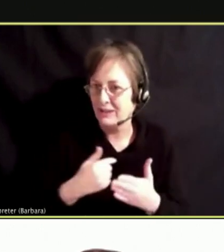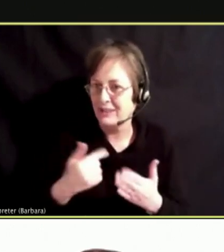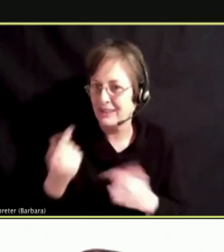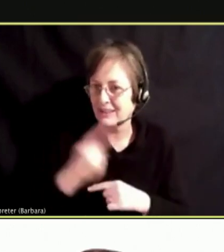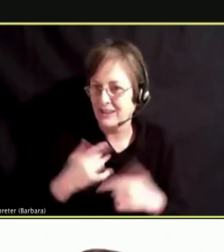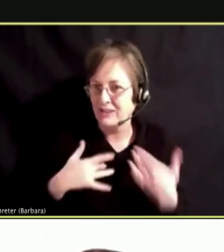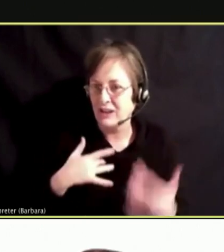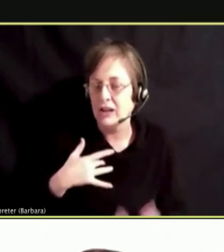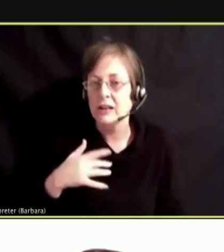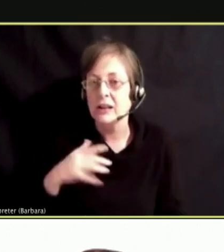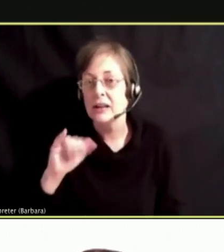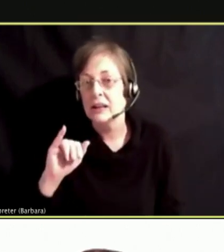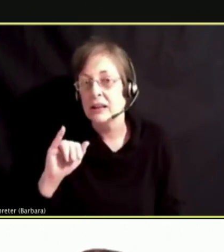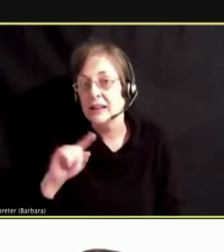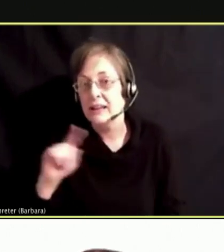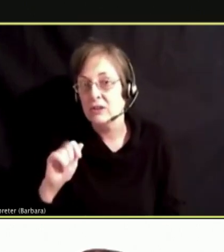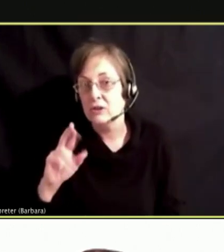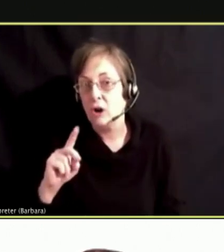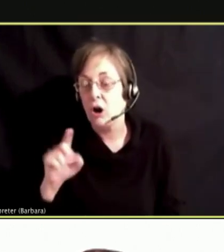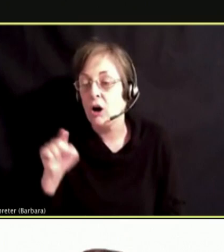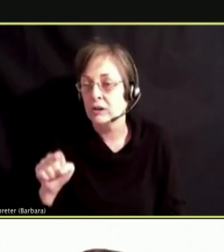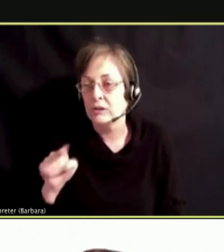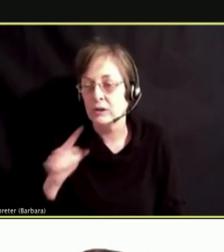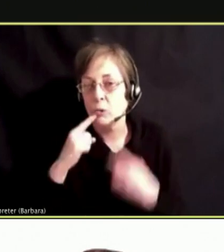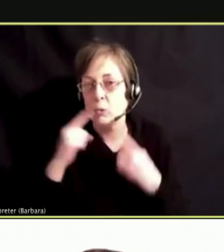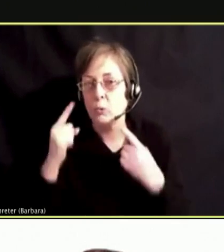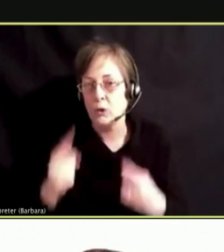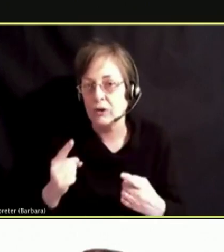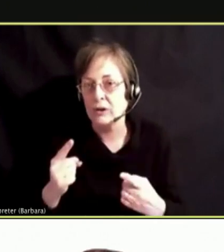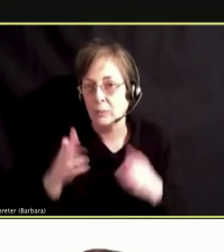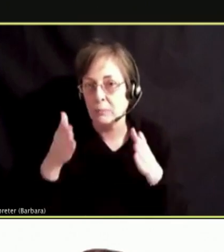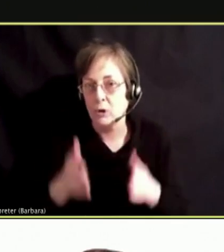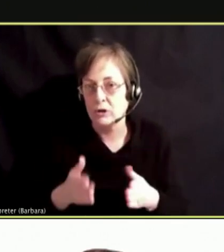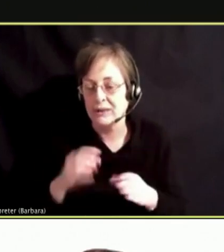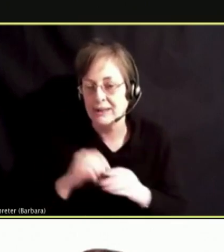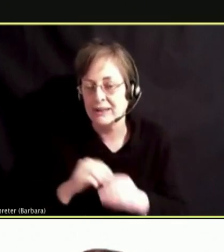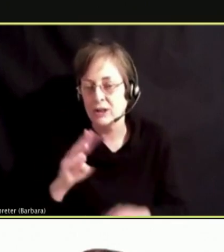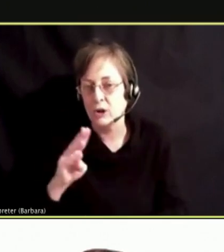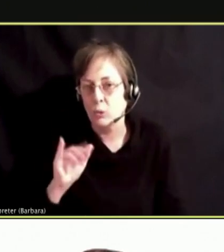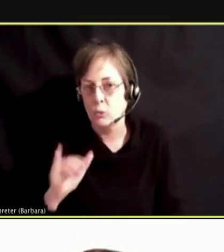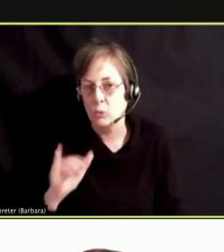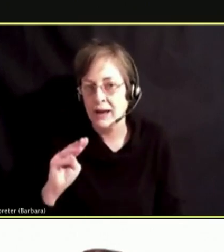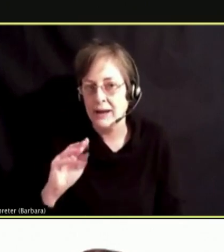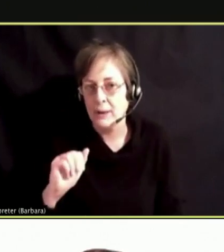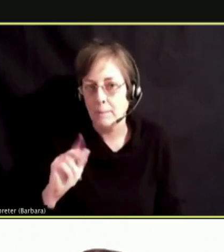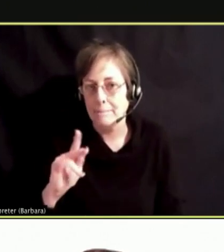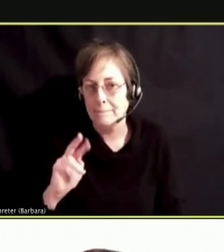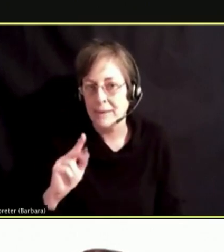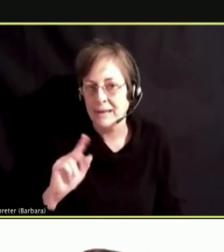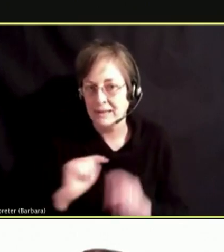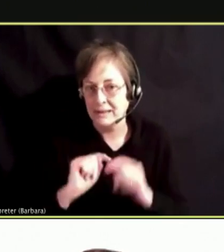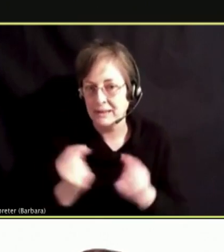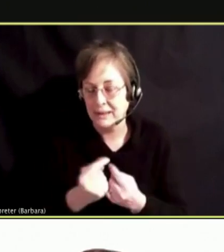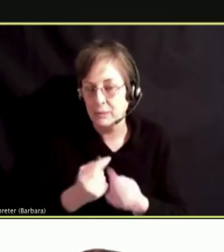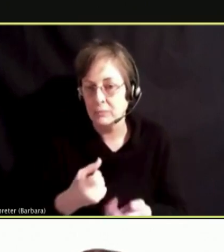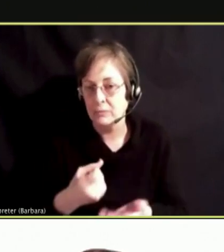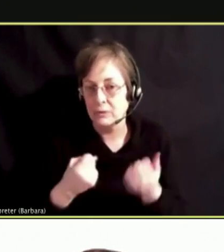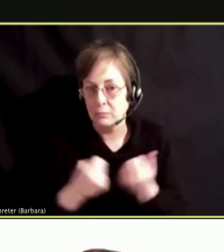ONE HOUR WELL-KNOWN FOLKS IN OUR WAY MAKING TEAM THAT SUPPORTS US AND IS HELPING US TODAY